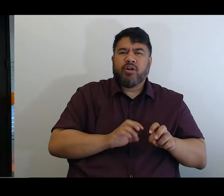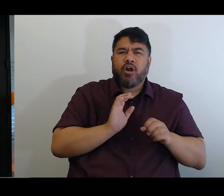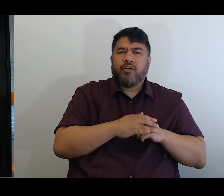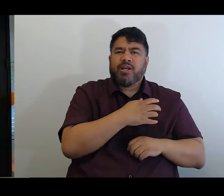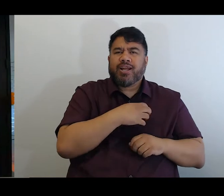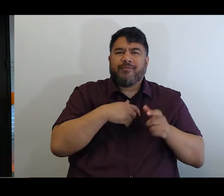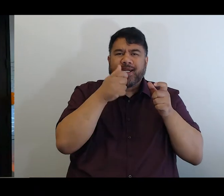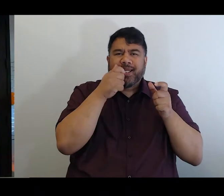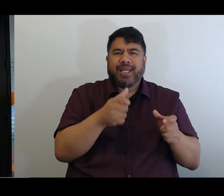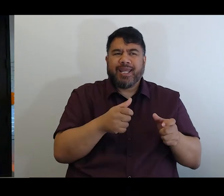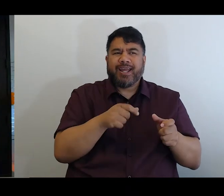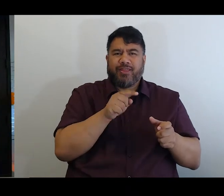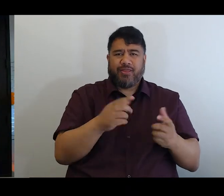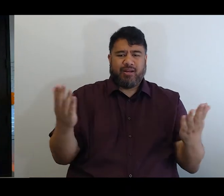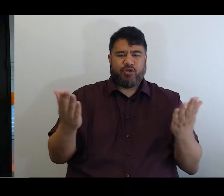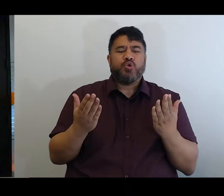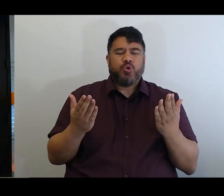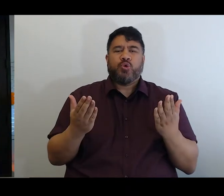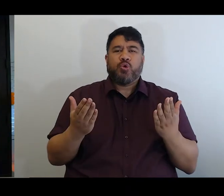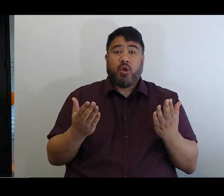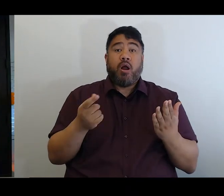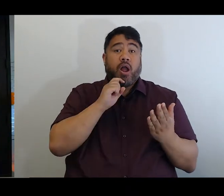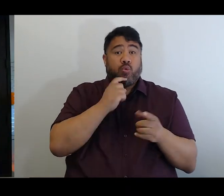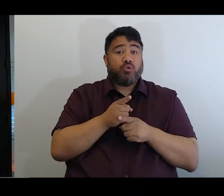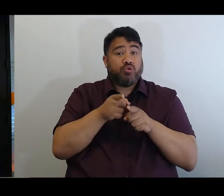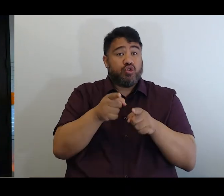And I expect to be speaking with you more about those things in the new year.